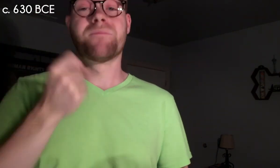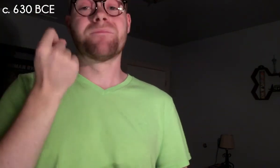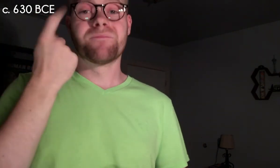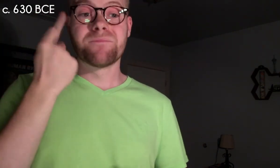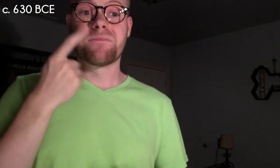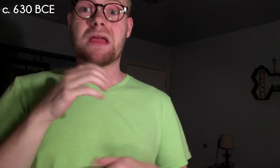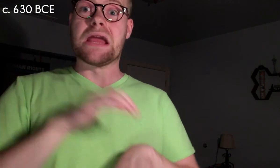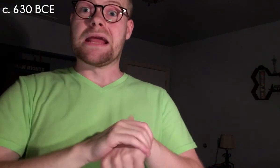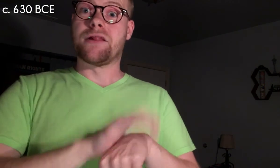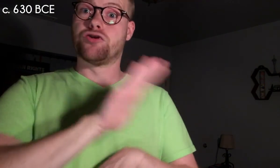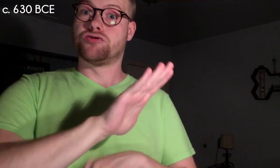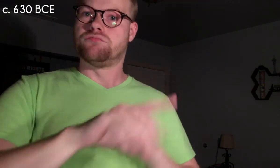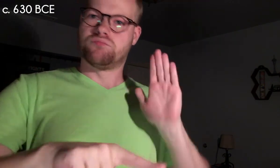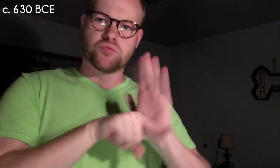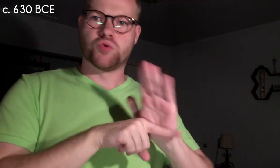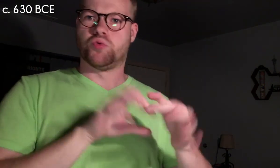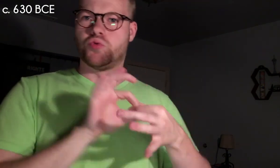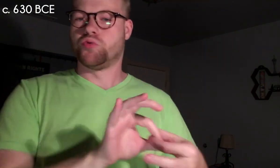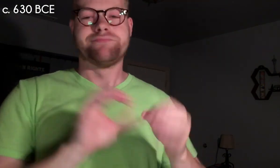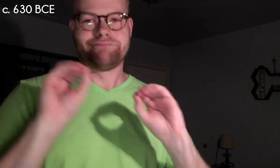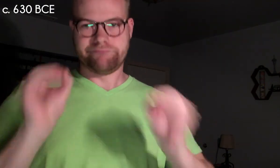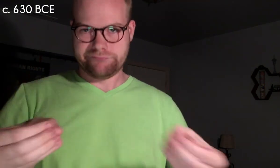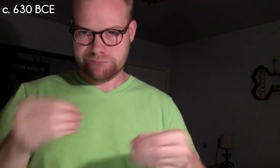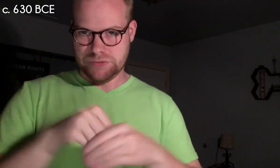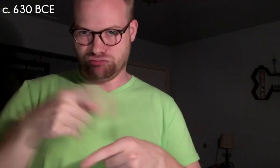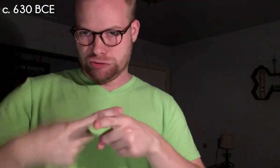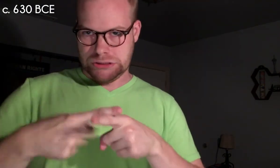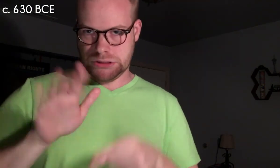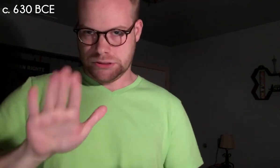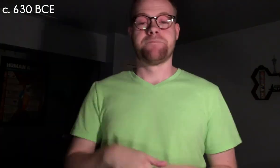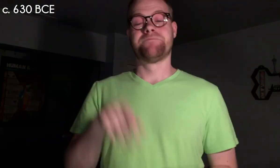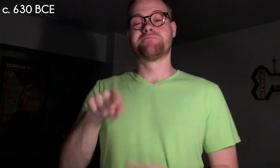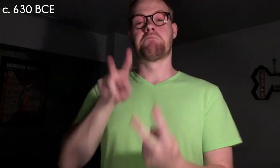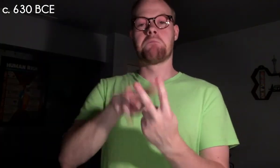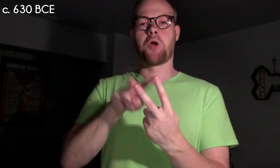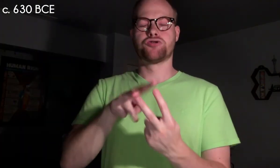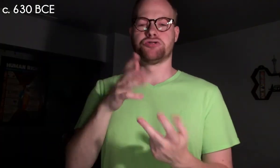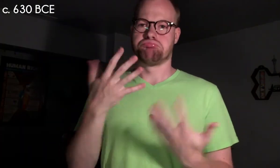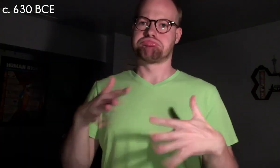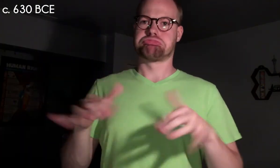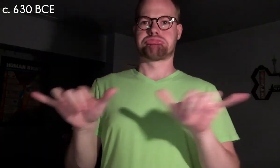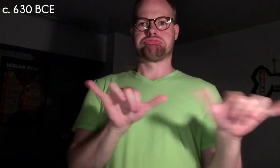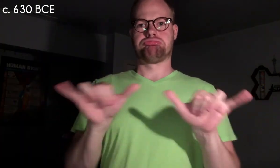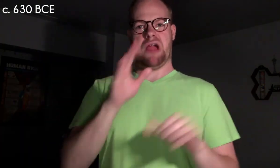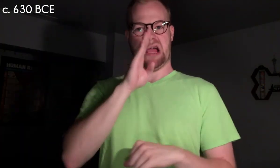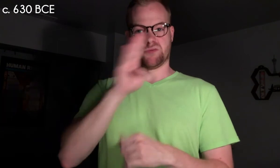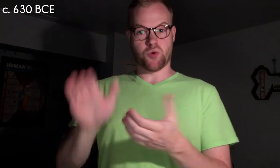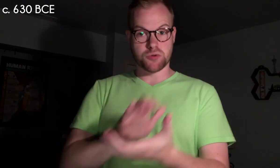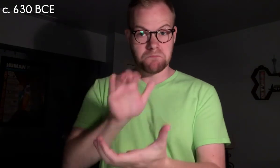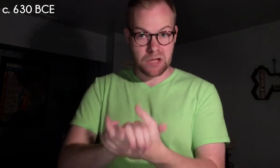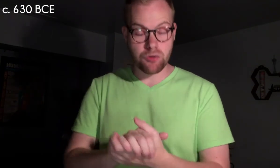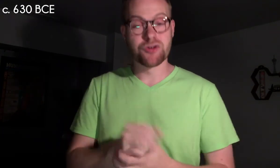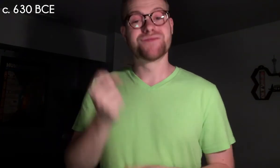However, it does not have the negative connotations of the English word in ancient Greece.) These partnerships were not dissimilar to heterosexual marriages